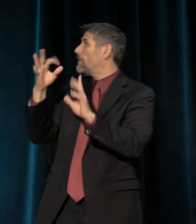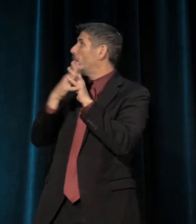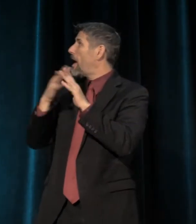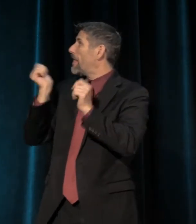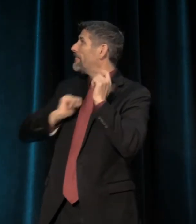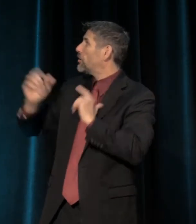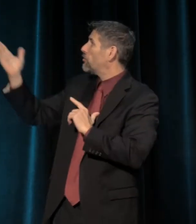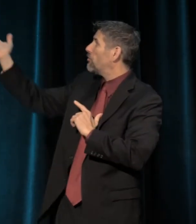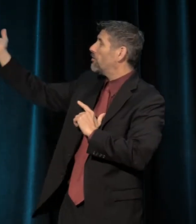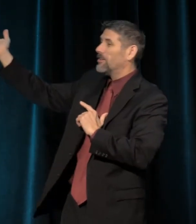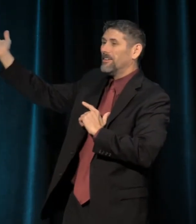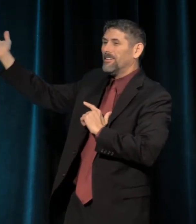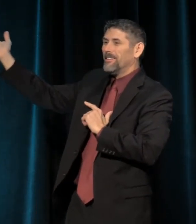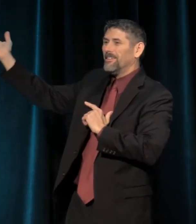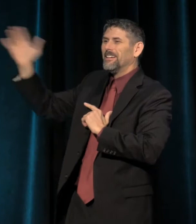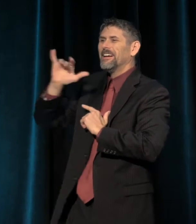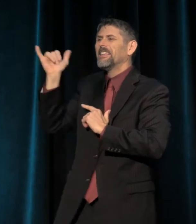It's like that old song "On the Cover of The Rolling Stone."